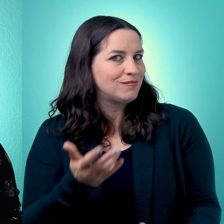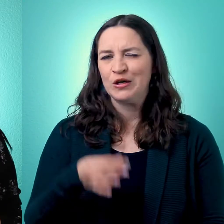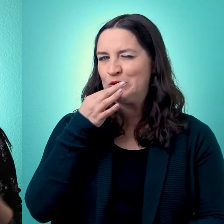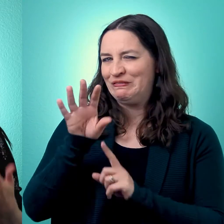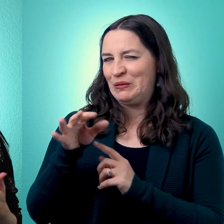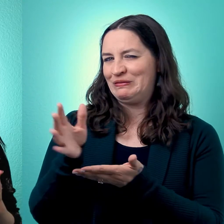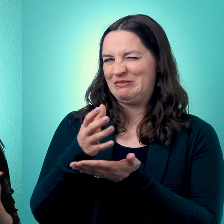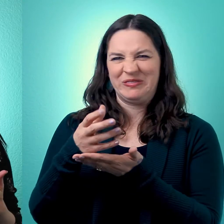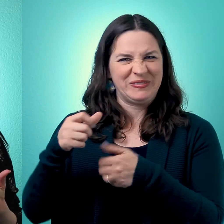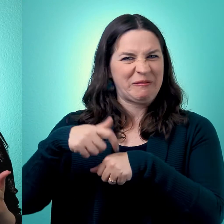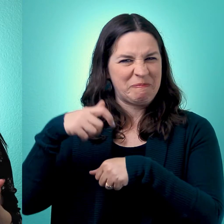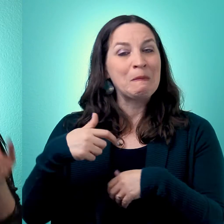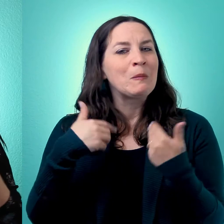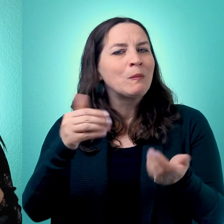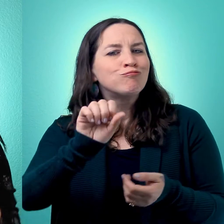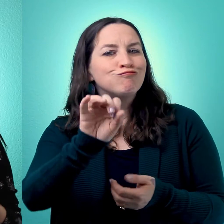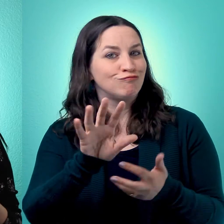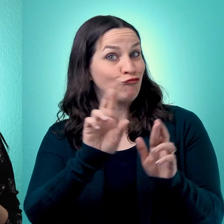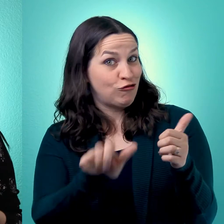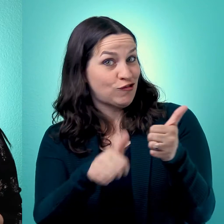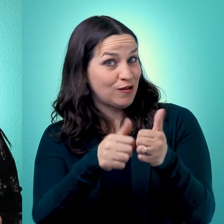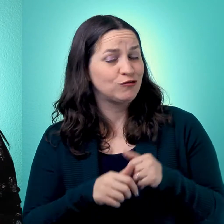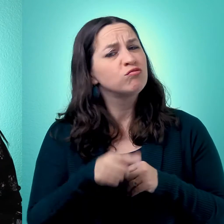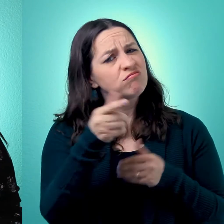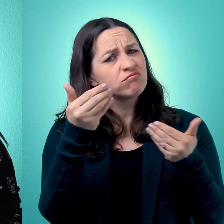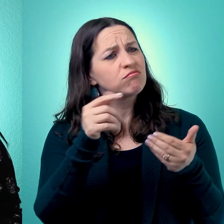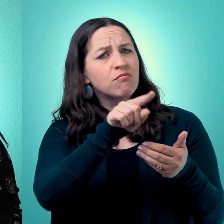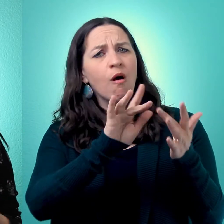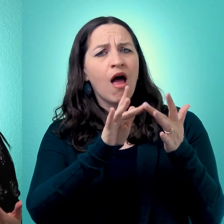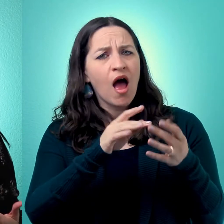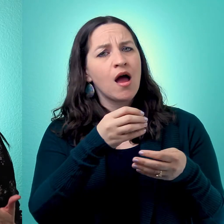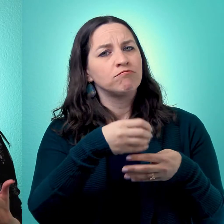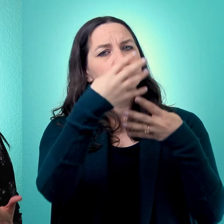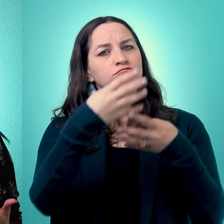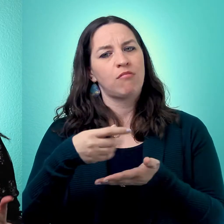So as we wrap up this video, I have a challenge for you. Go online and look up therapeutic